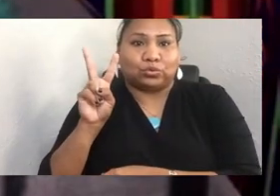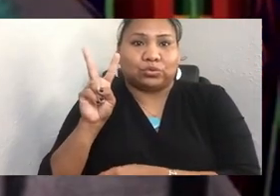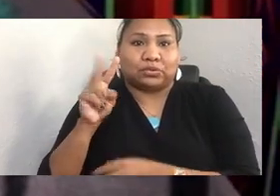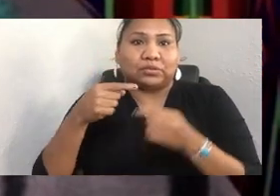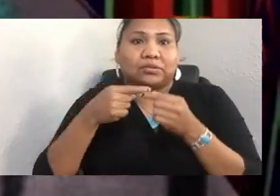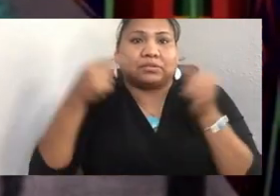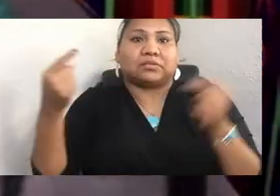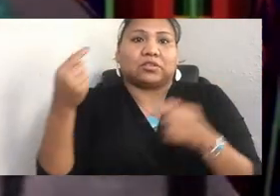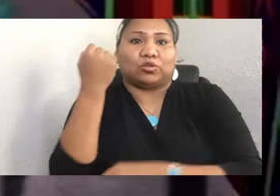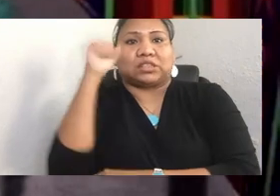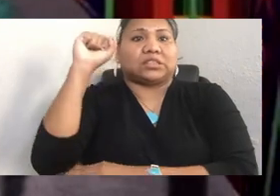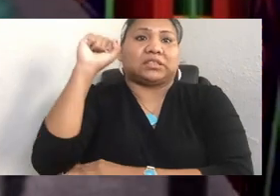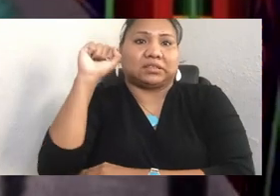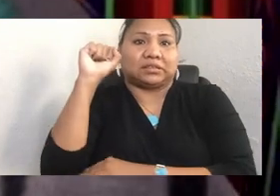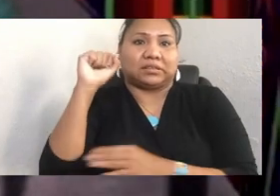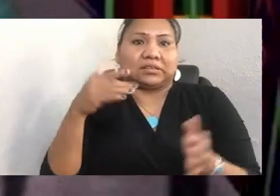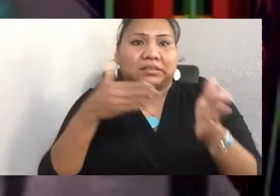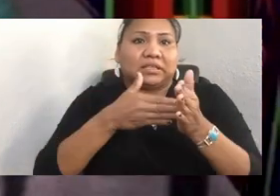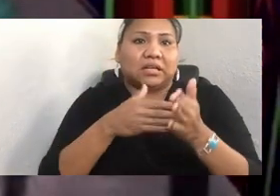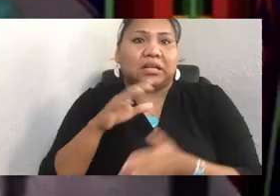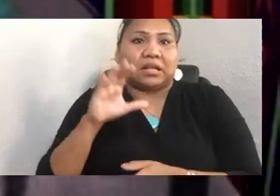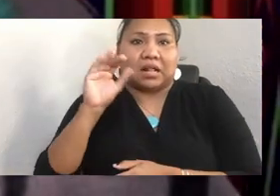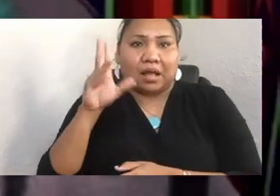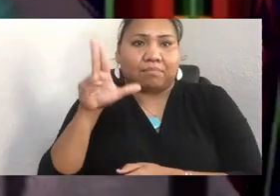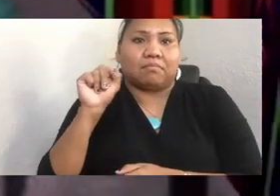actually, in San Francisco Bay, there